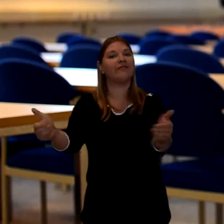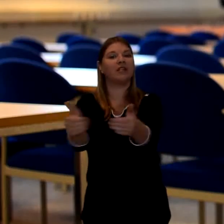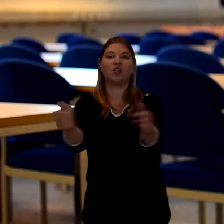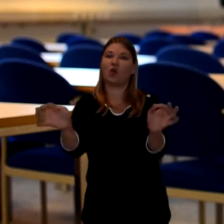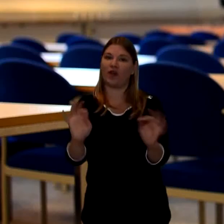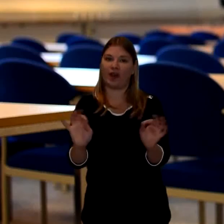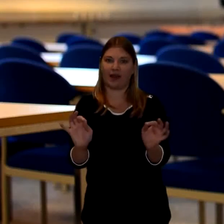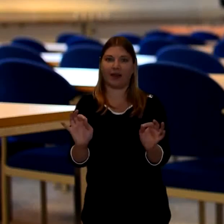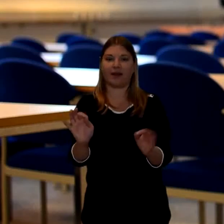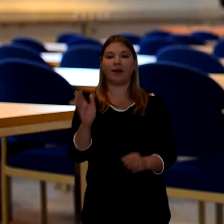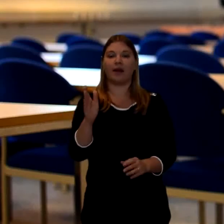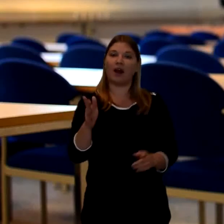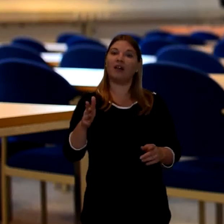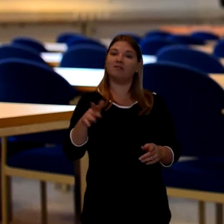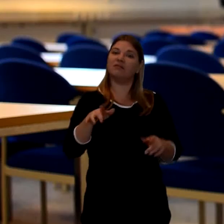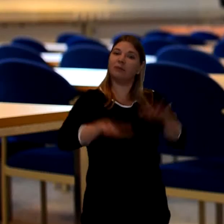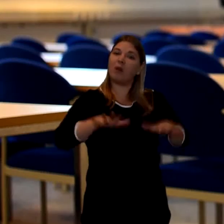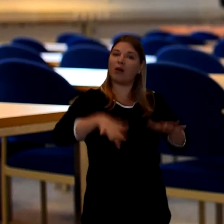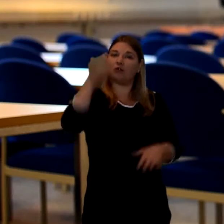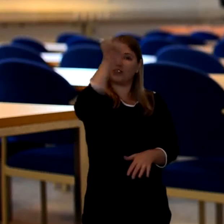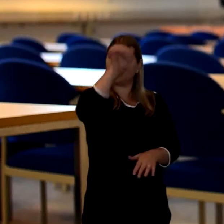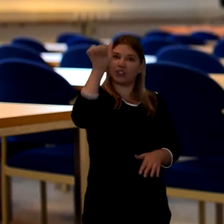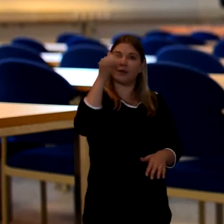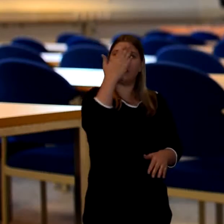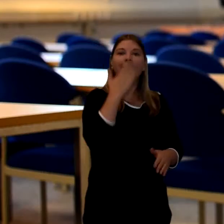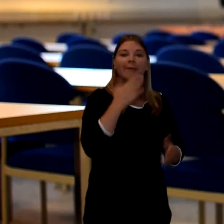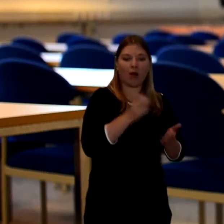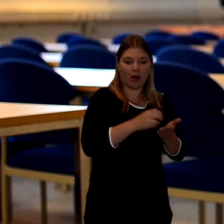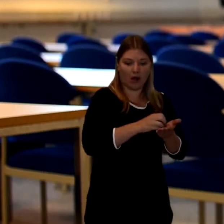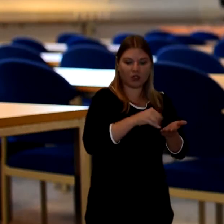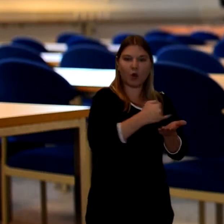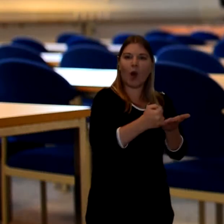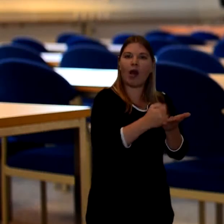everyone will have a turn to throw in the soil, within the family, over the deceased